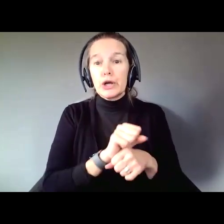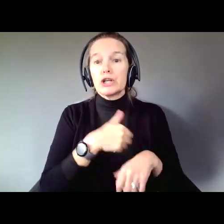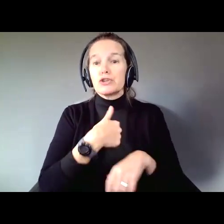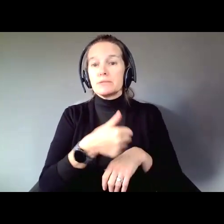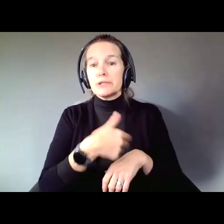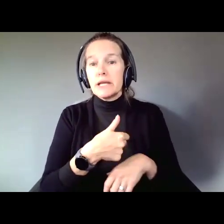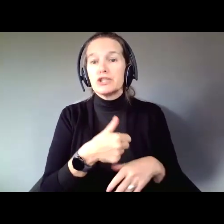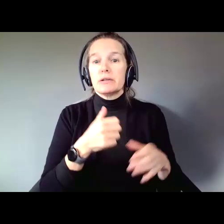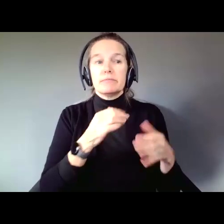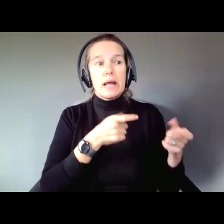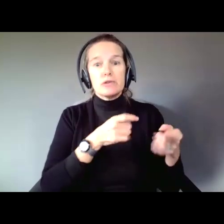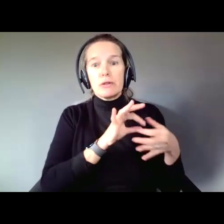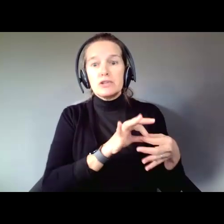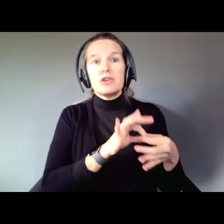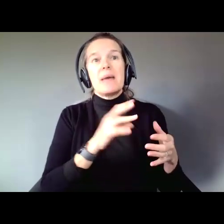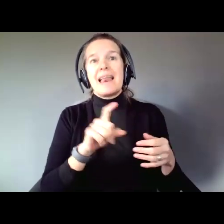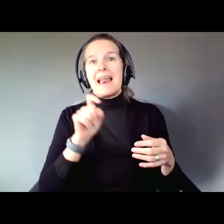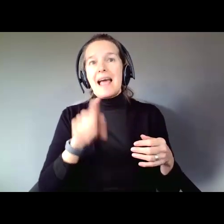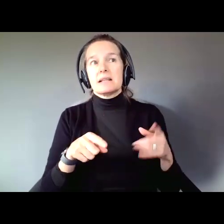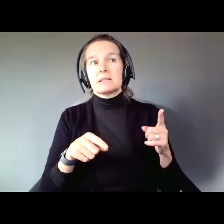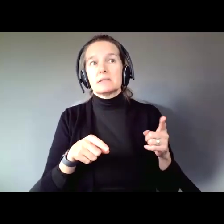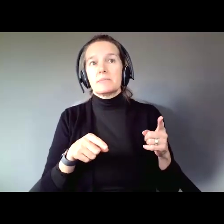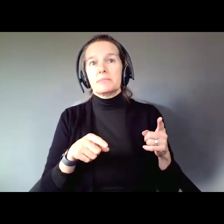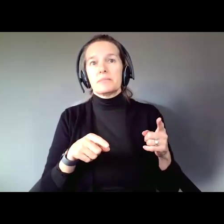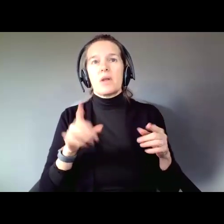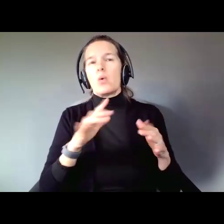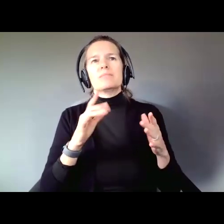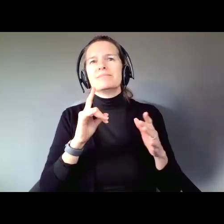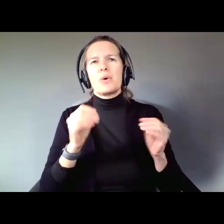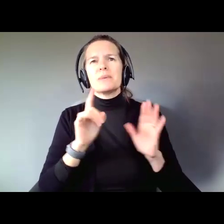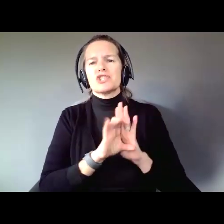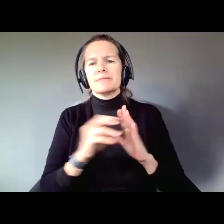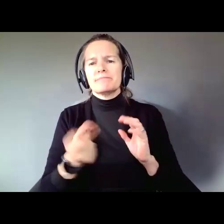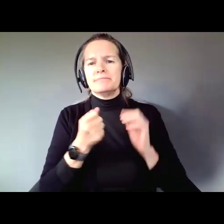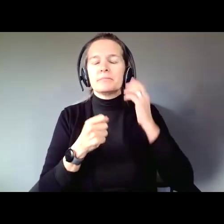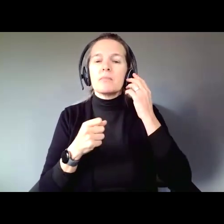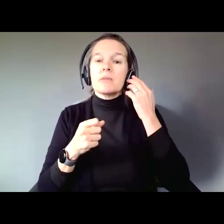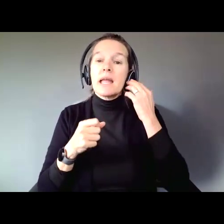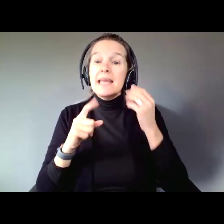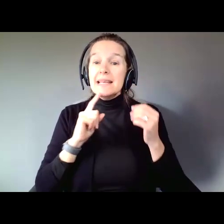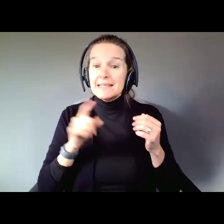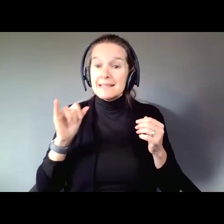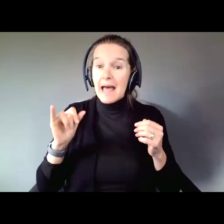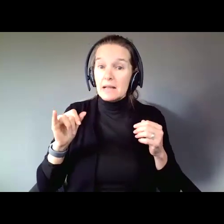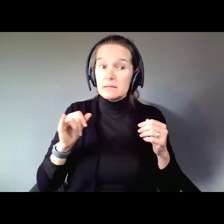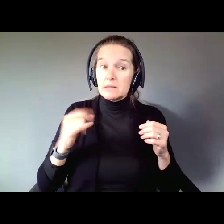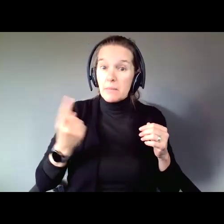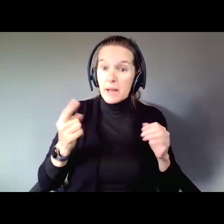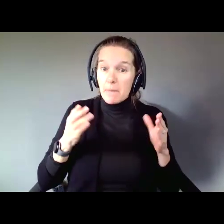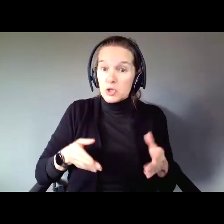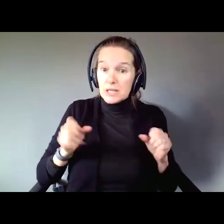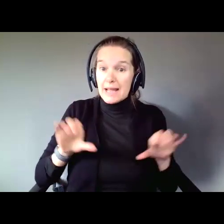Managing relationships. It asks the question: Is this something that a person can do on their own?